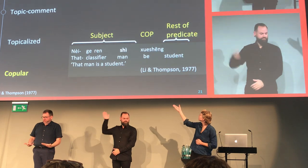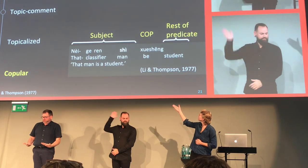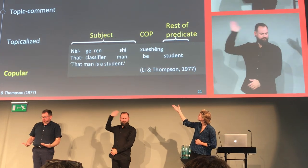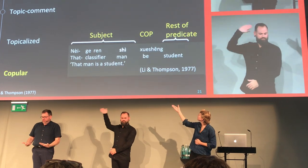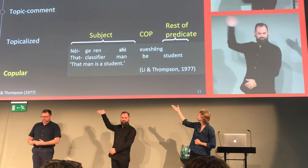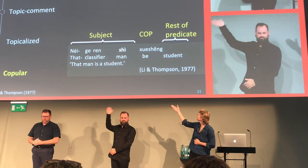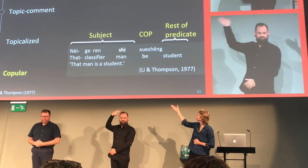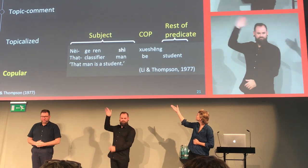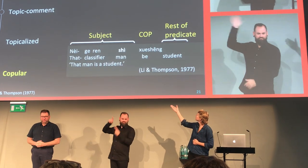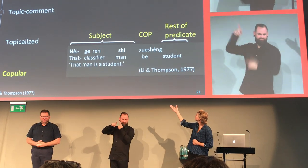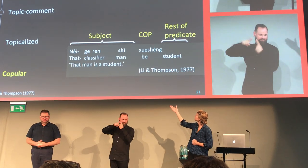as you see here.